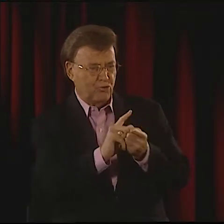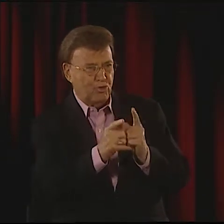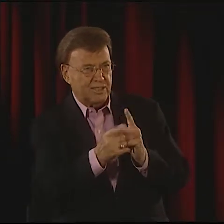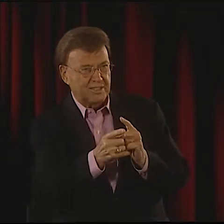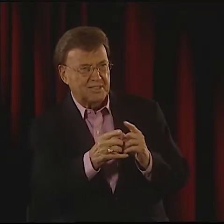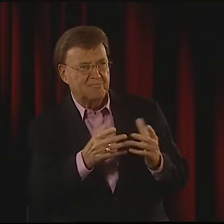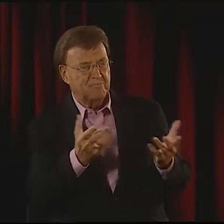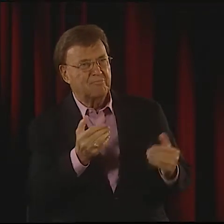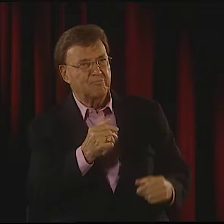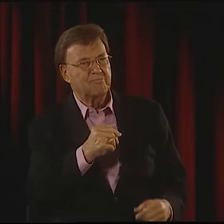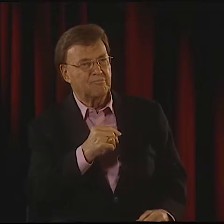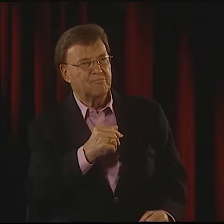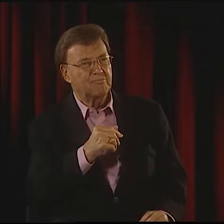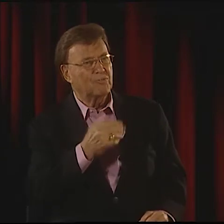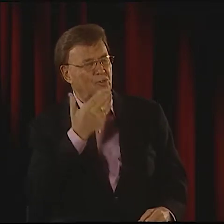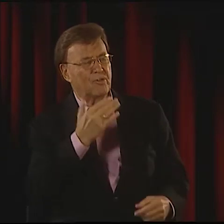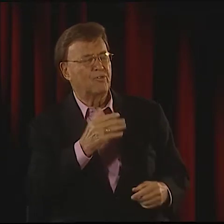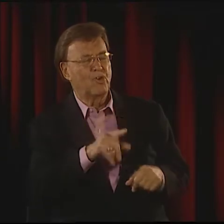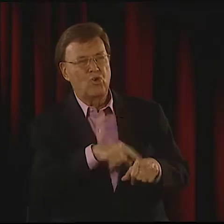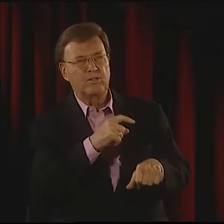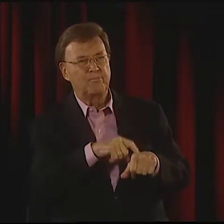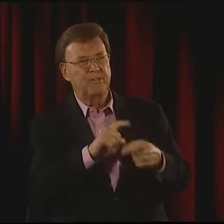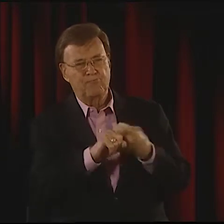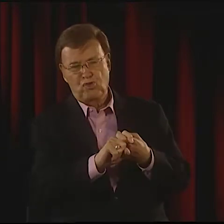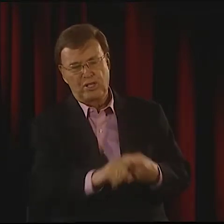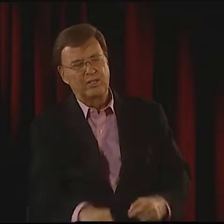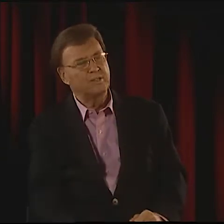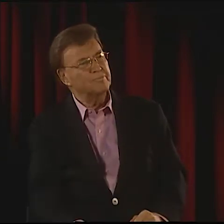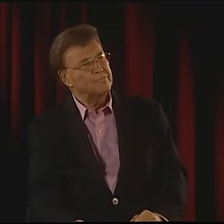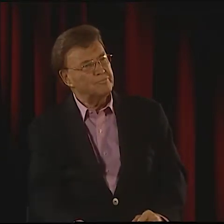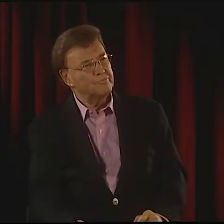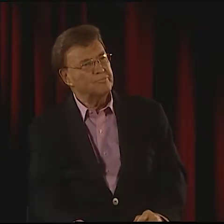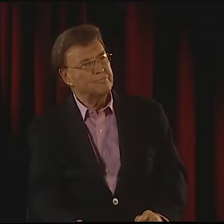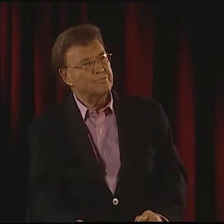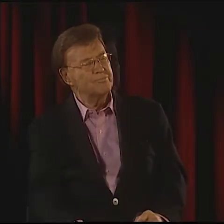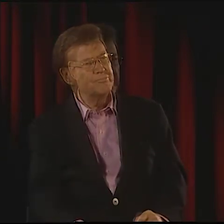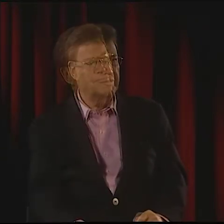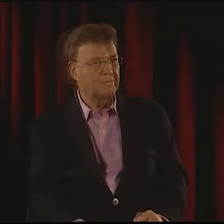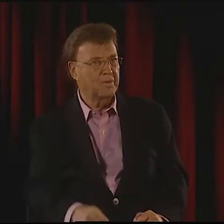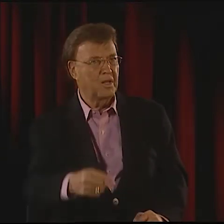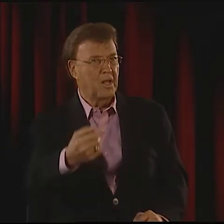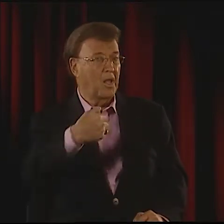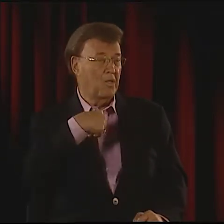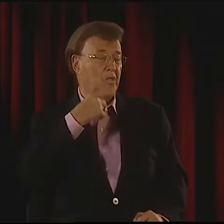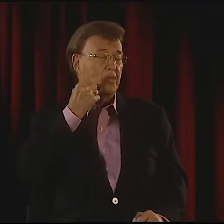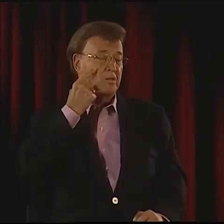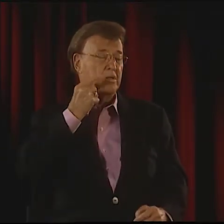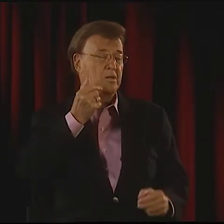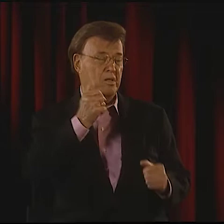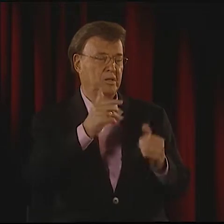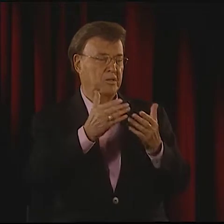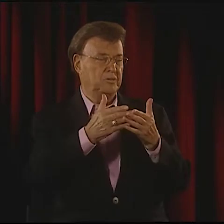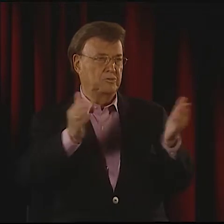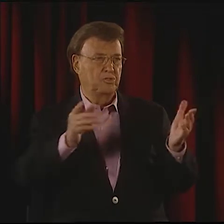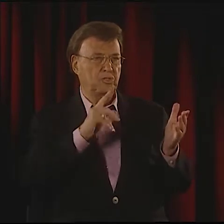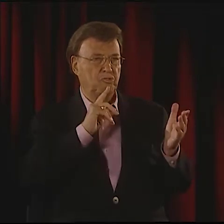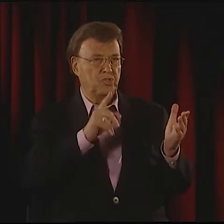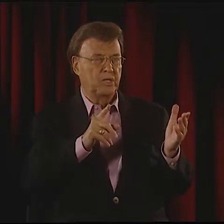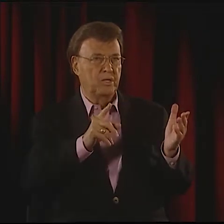AND THEN LINES FROM THE PLAY THAT WE WERE PERFORMING. WE'D TALK ABOUT IT. WE HAD A GOOD TIME. WE WERE VERY GOOD FRIENDS.